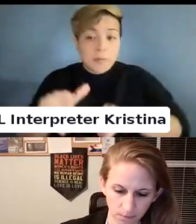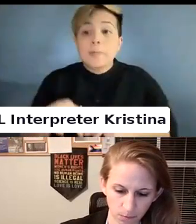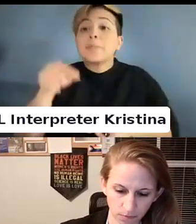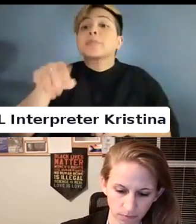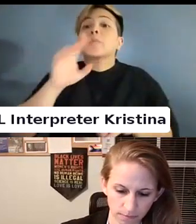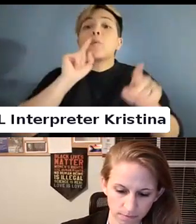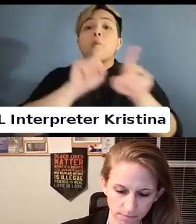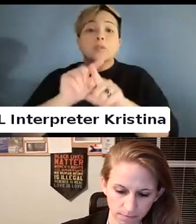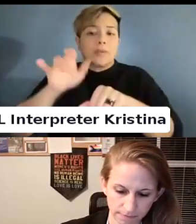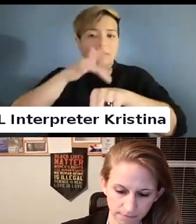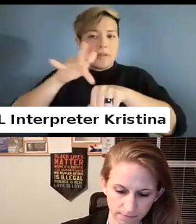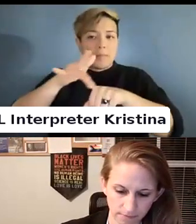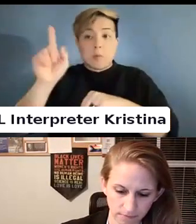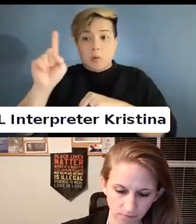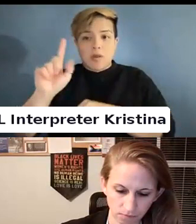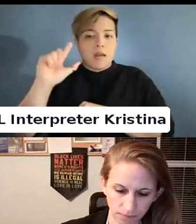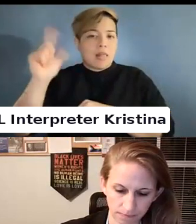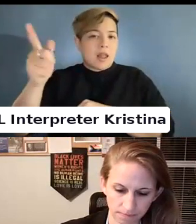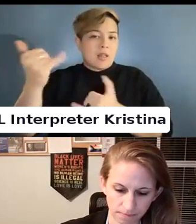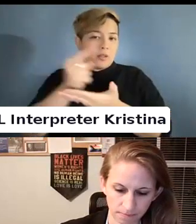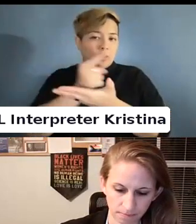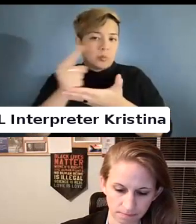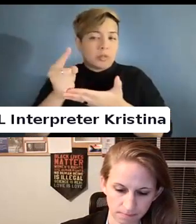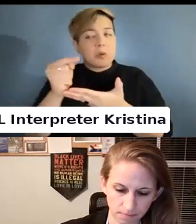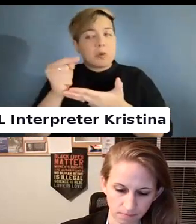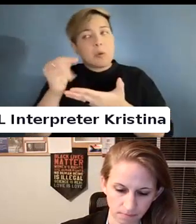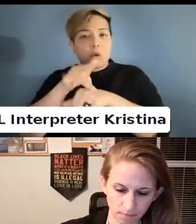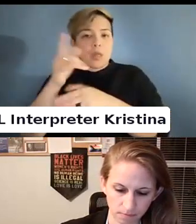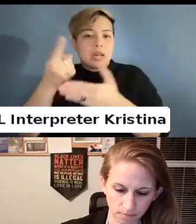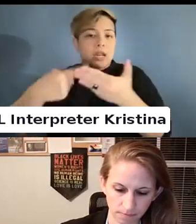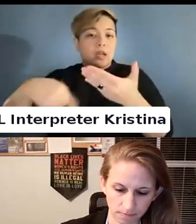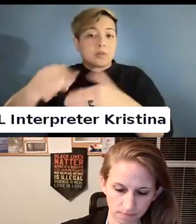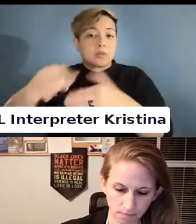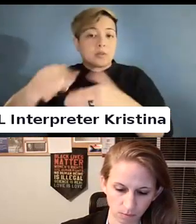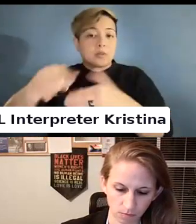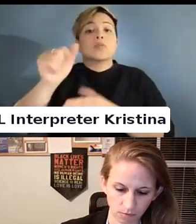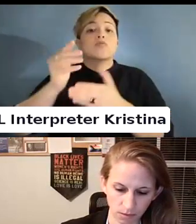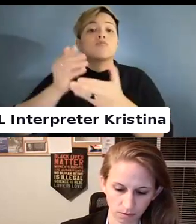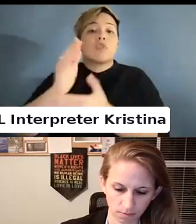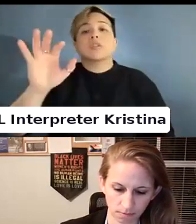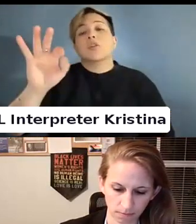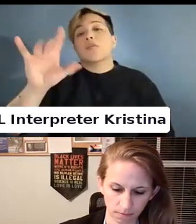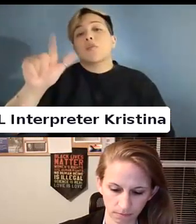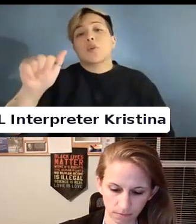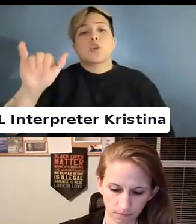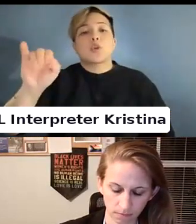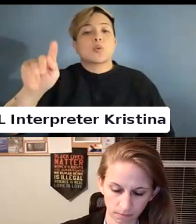Later this week or early next week on disability rights you do.